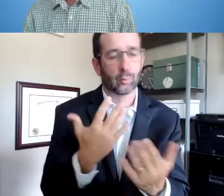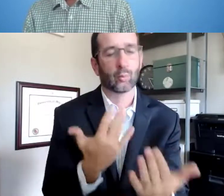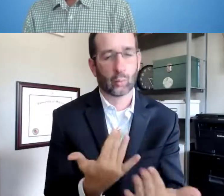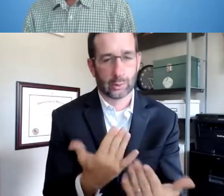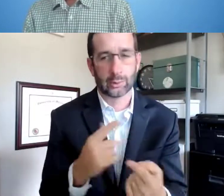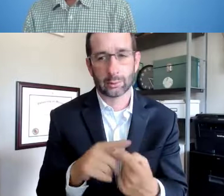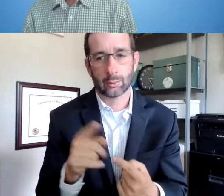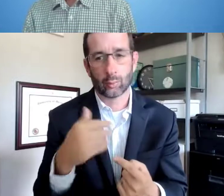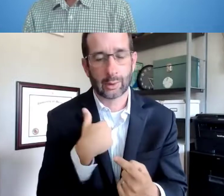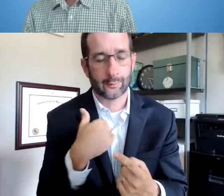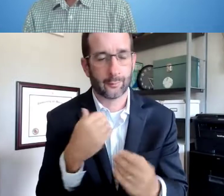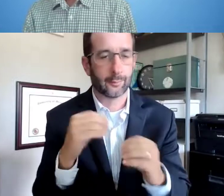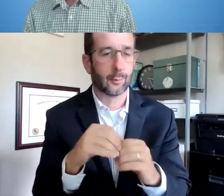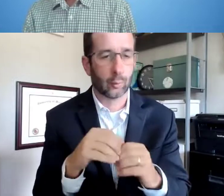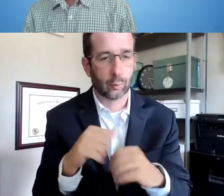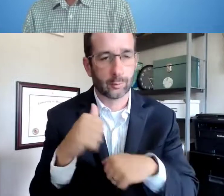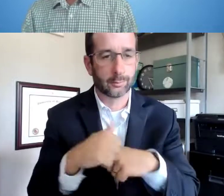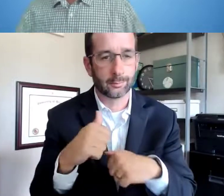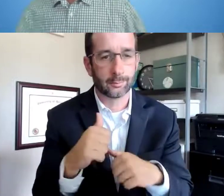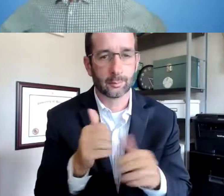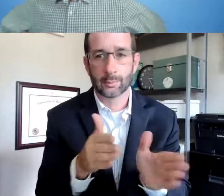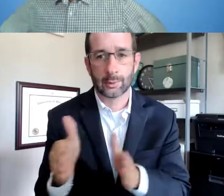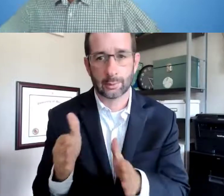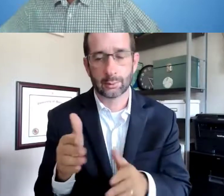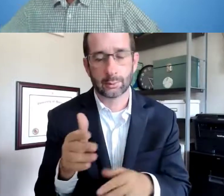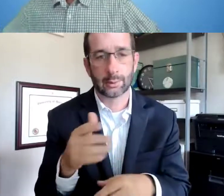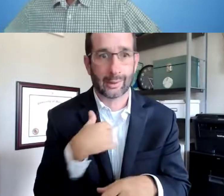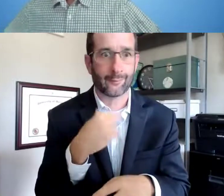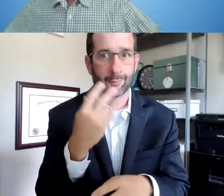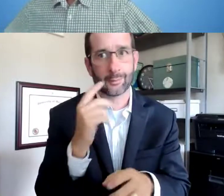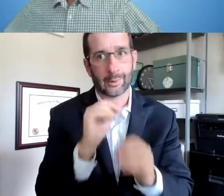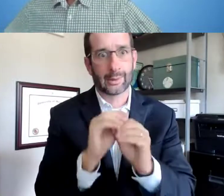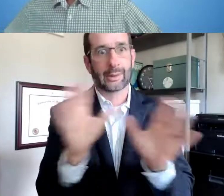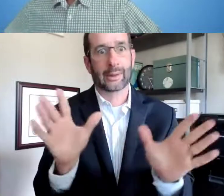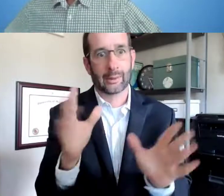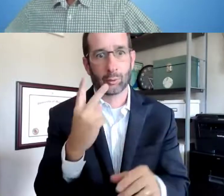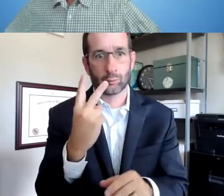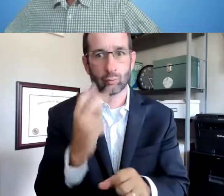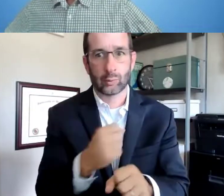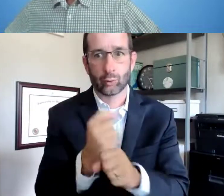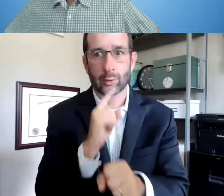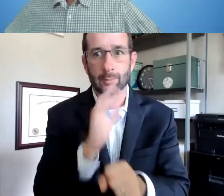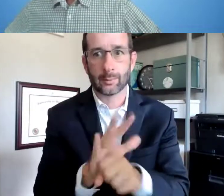So if you're not sure yet, I would recommend waiting until you have a more solid and structured plan,